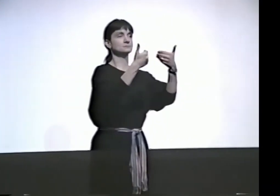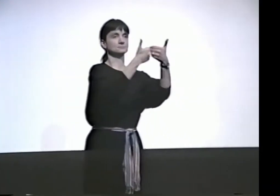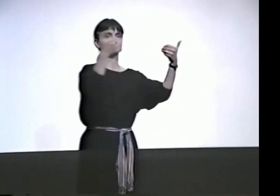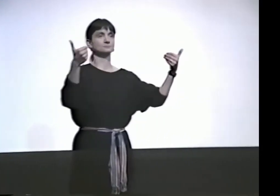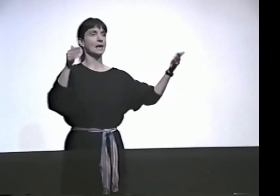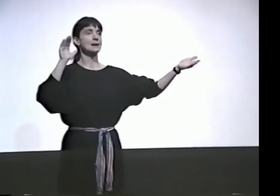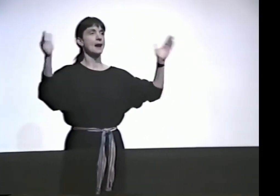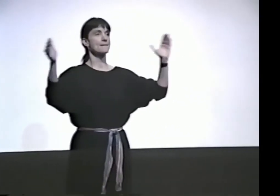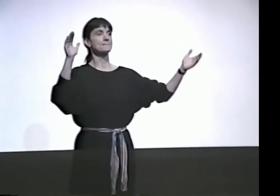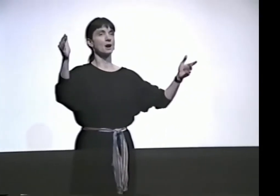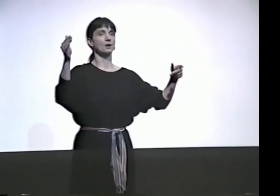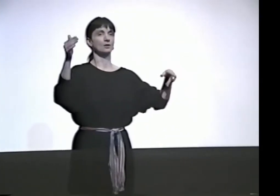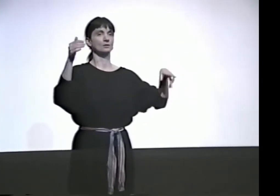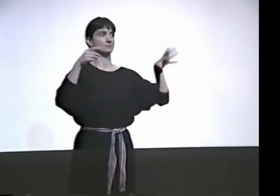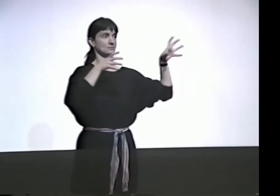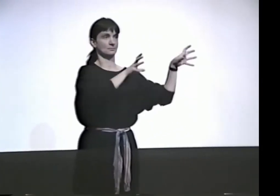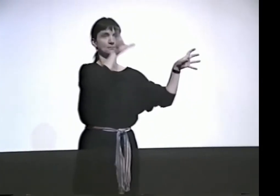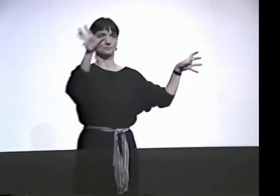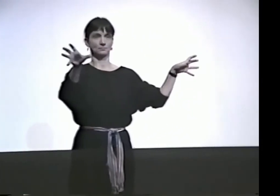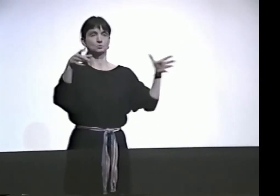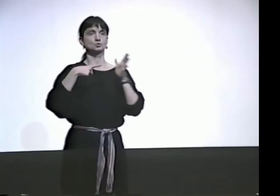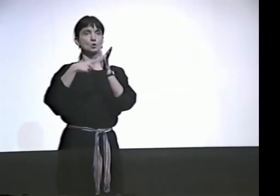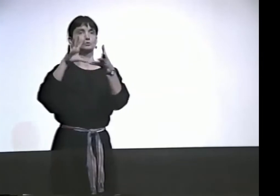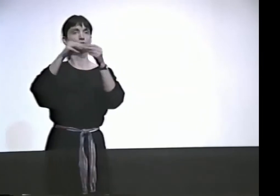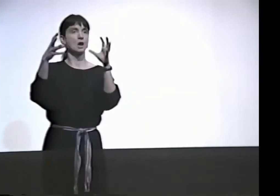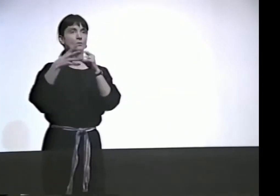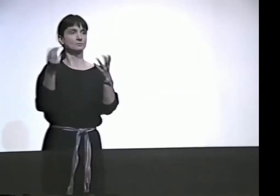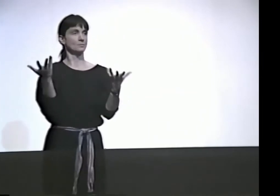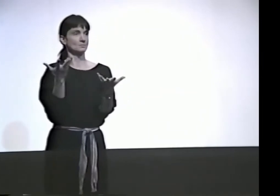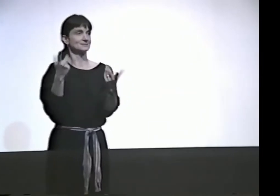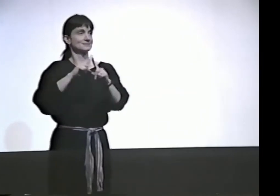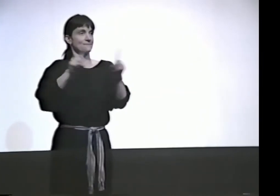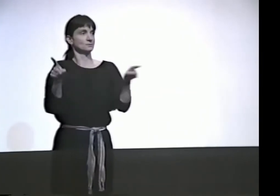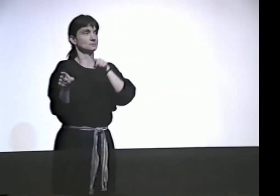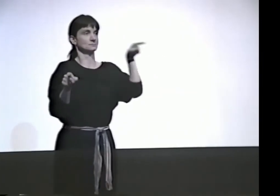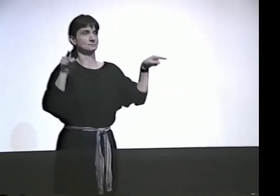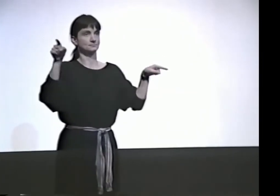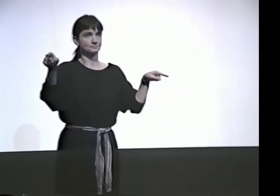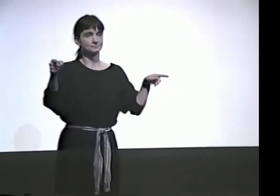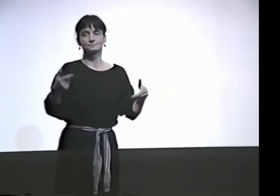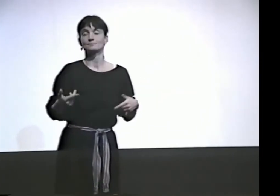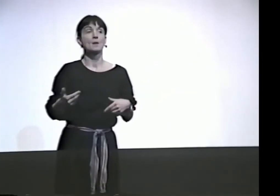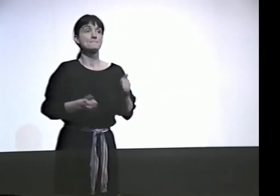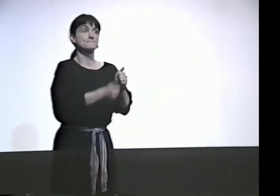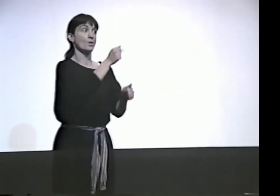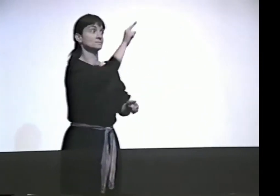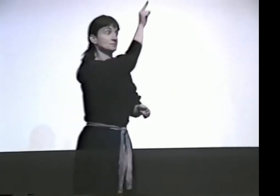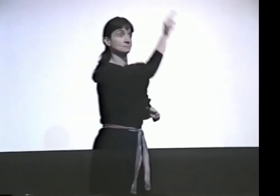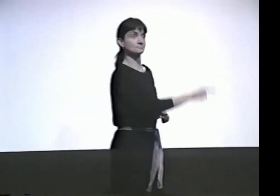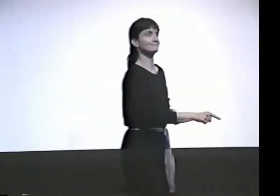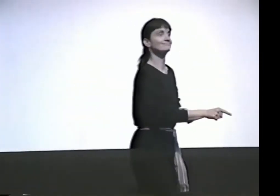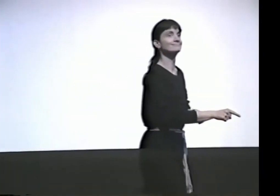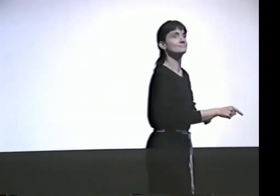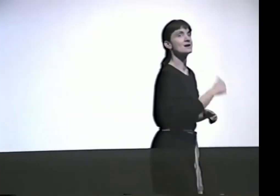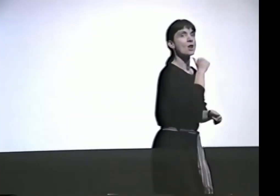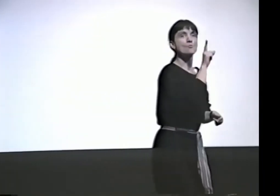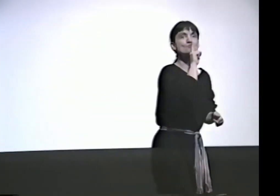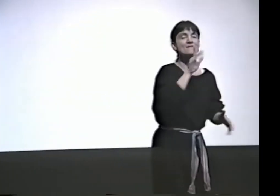NOW I'D LIKE TO SHOW YOU A STORY, SHOW YOU THE DIFFERENCES.